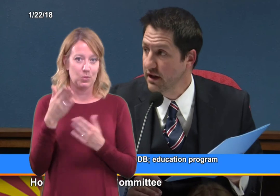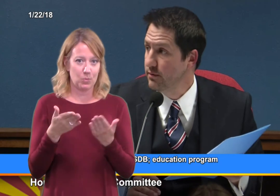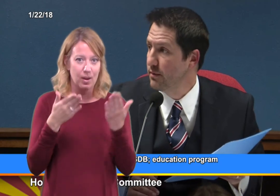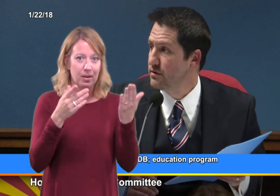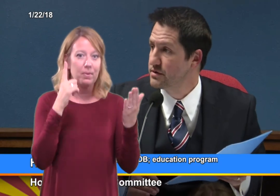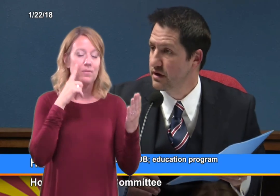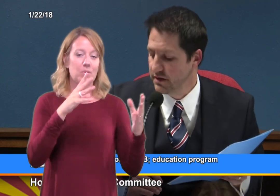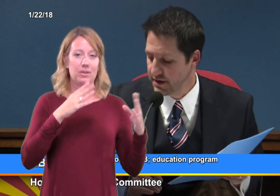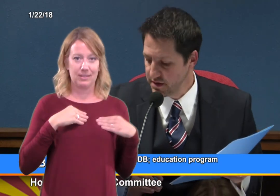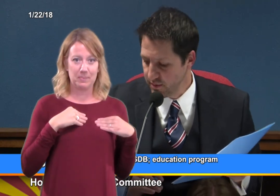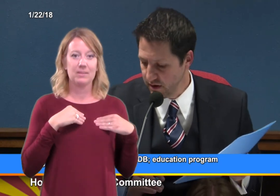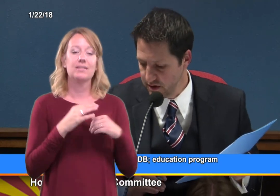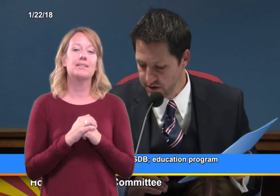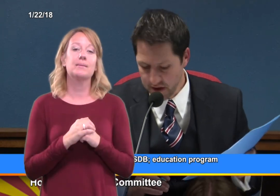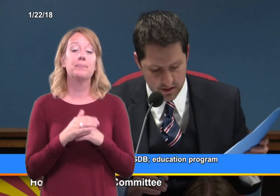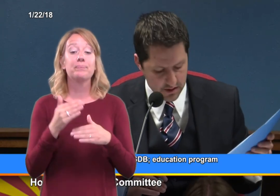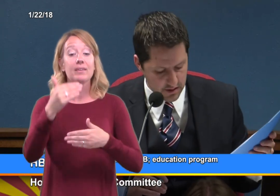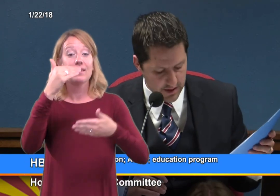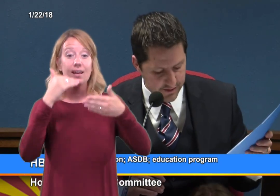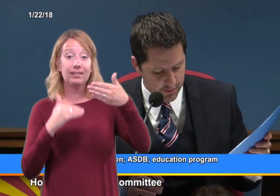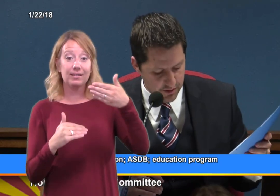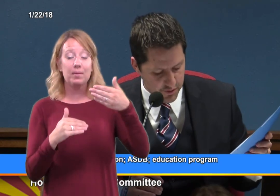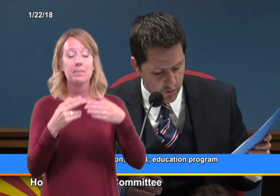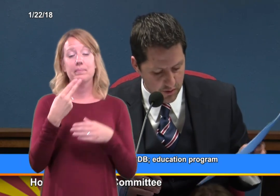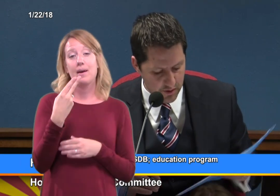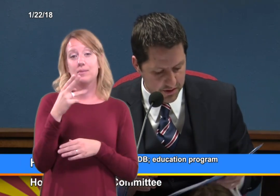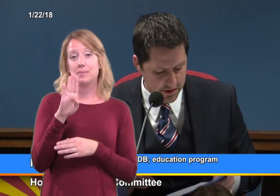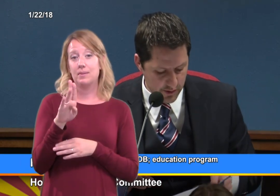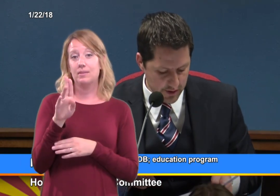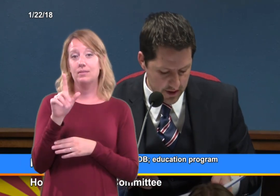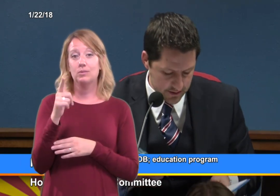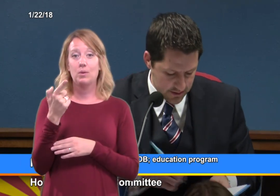Thank you, members. Next up on the agenda is House Bill 2108.